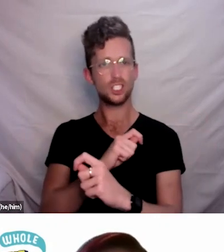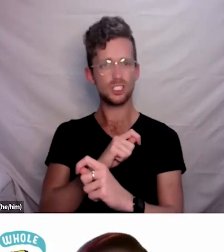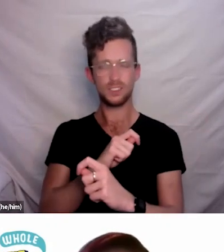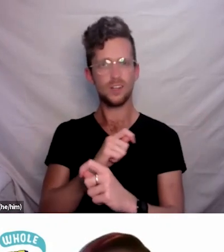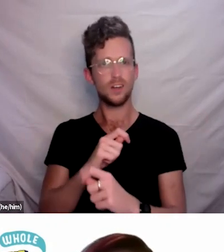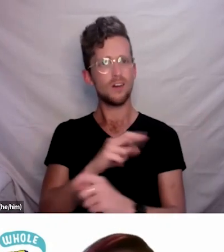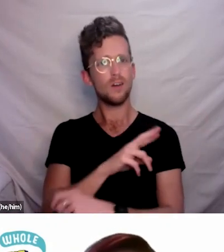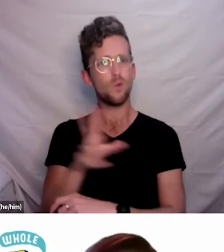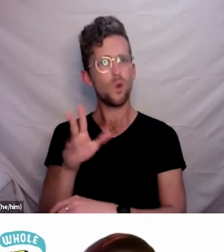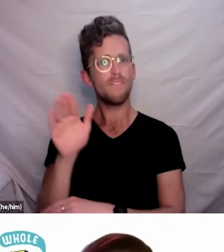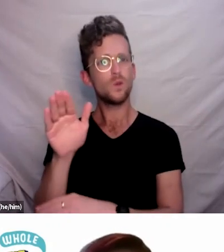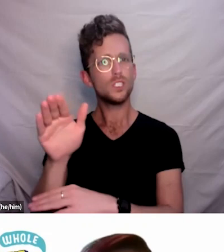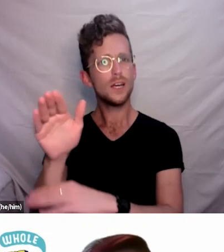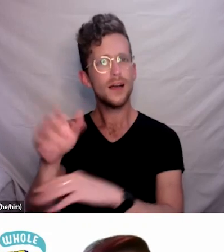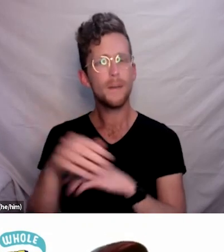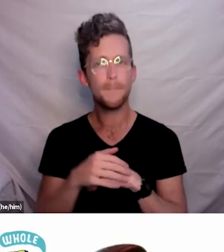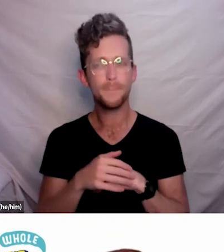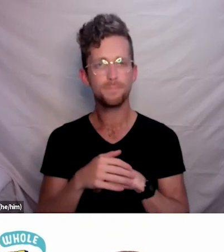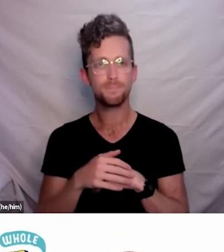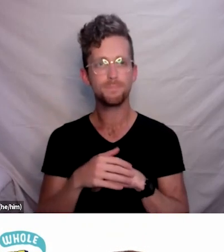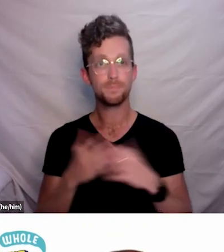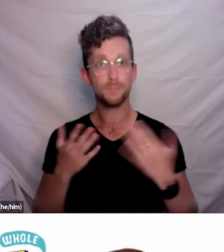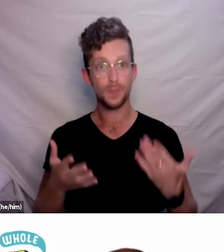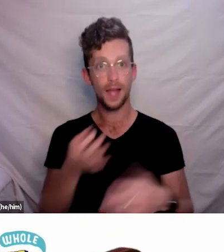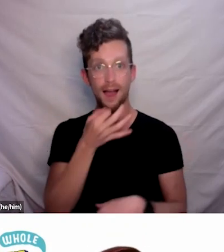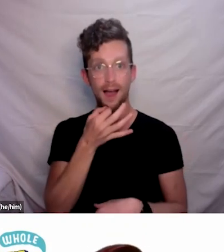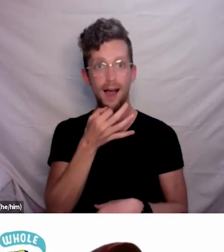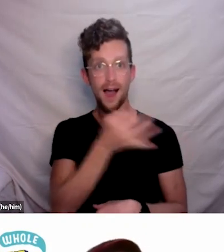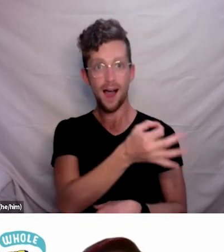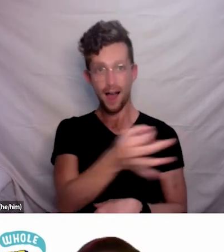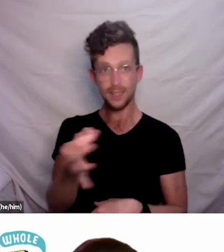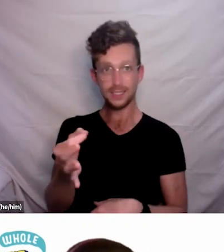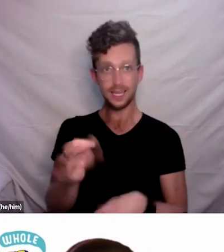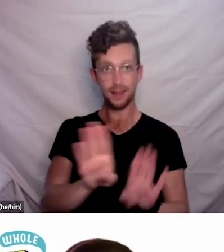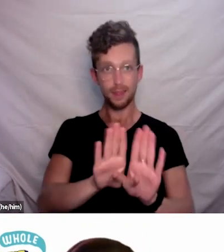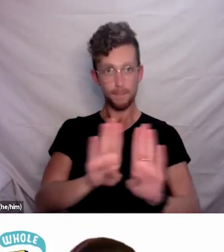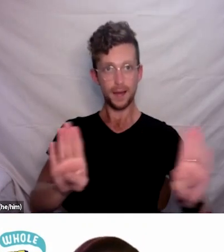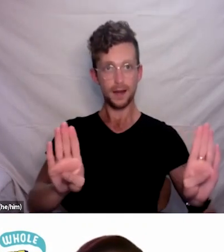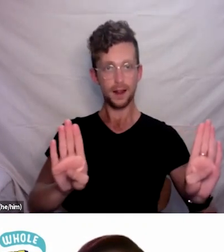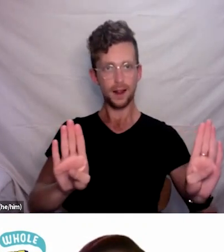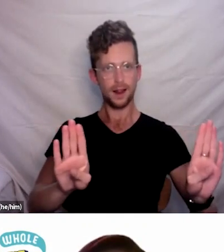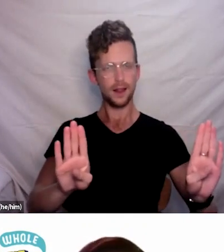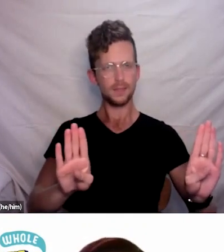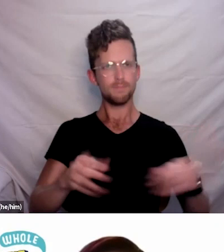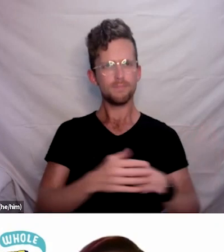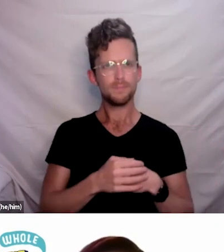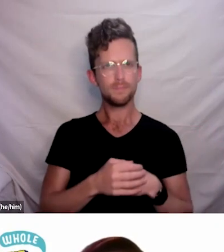Now to the panel, is there any flexibility or alternative